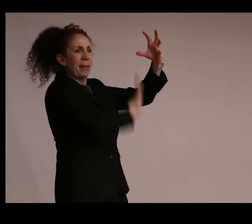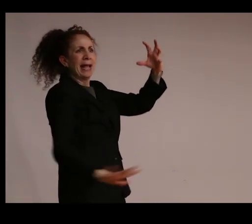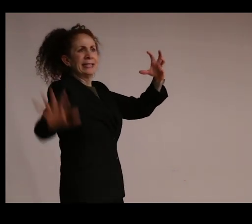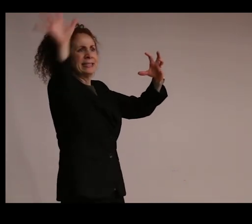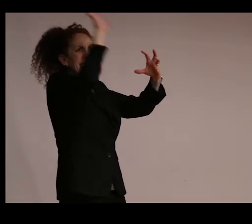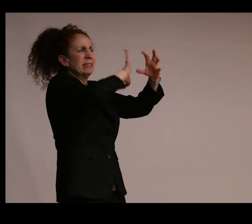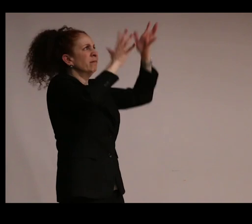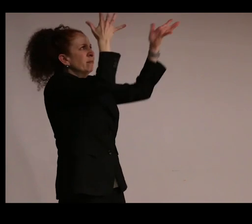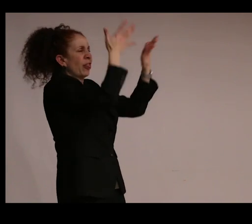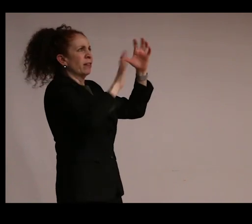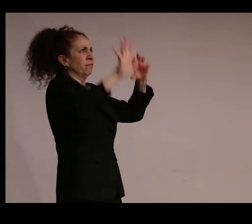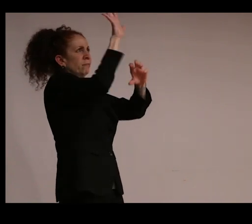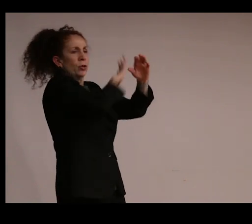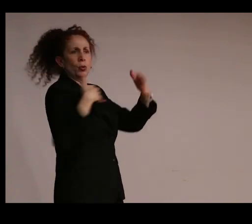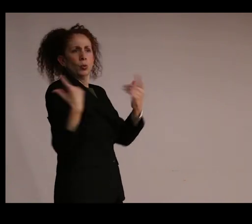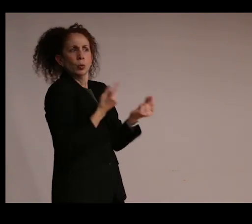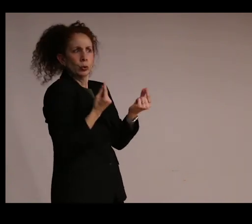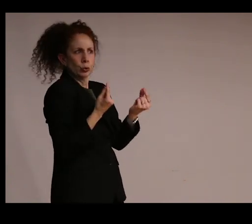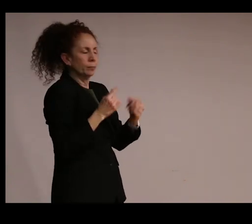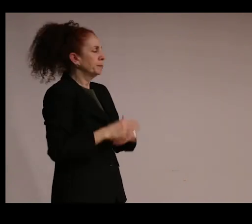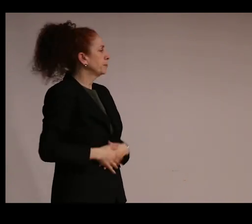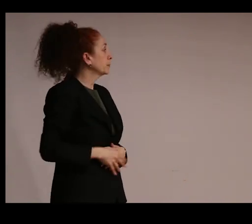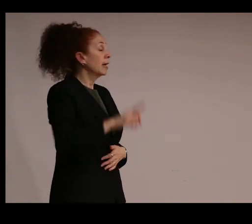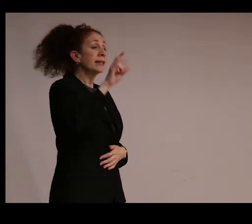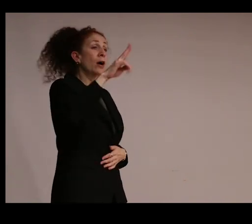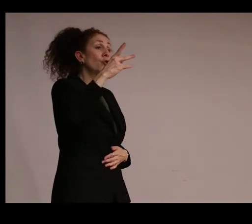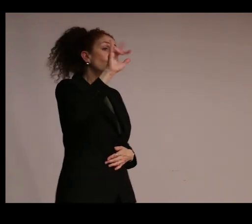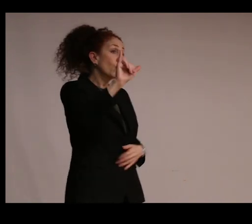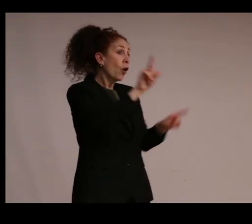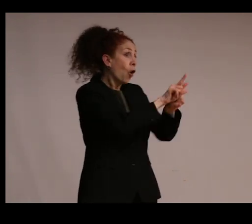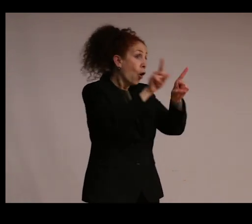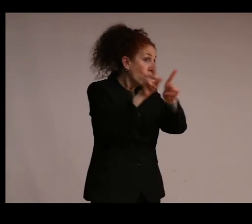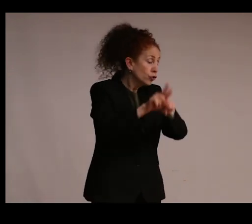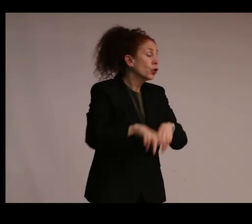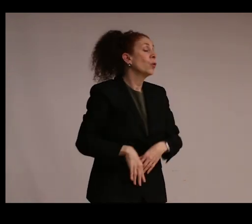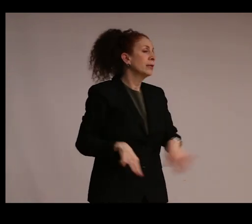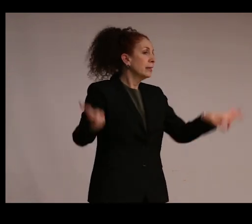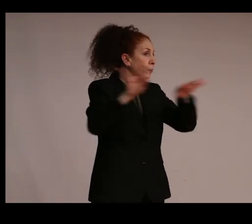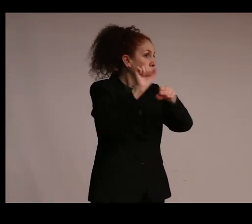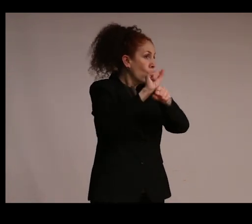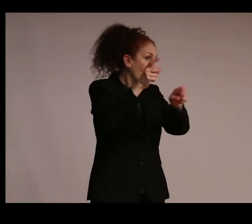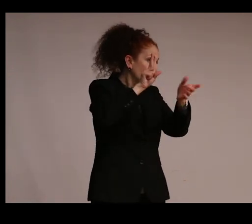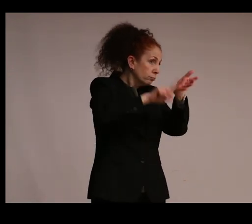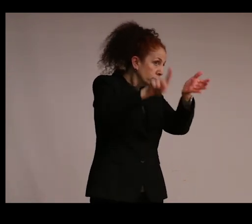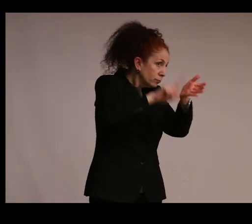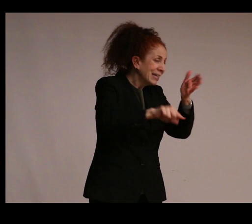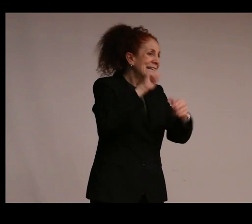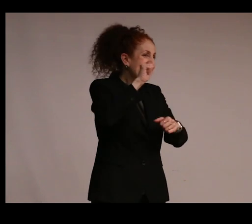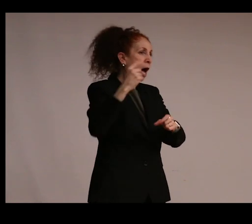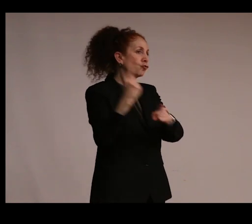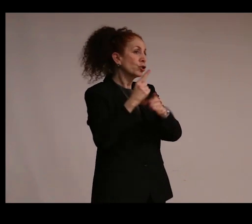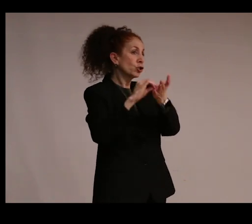we can do about it. Dr. Grey has also done really important work in bringing nontraditional students into the study